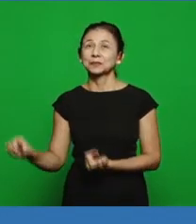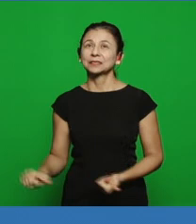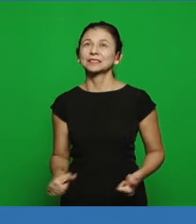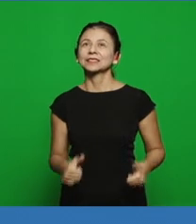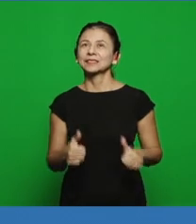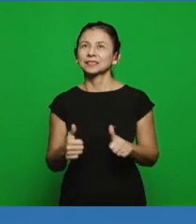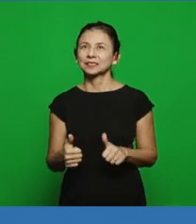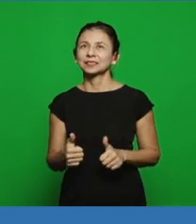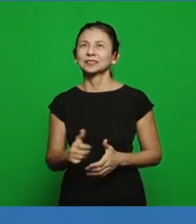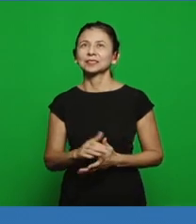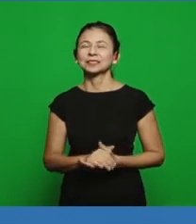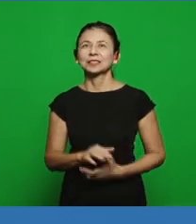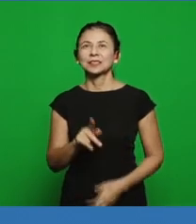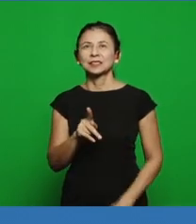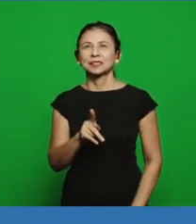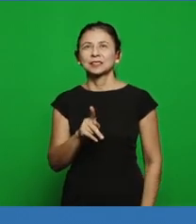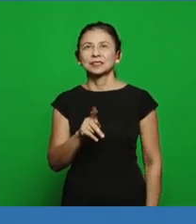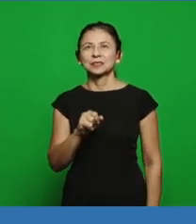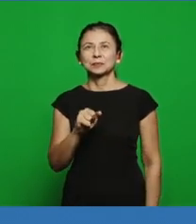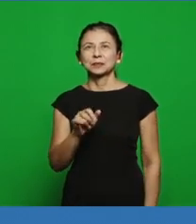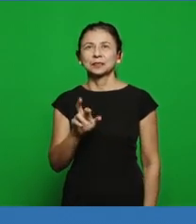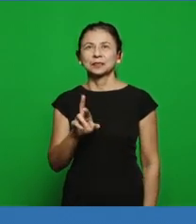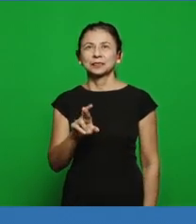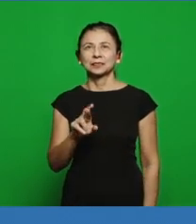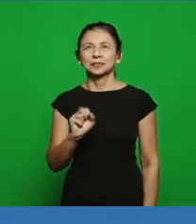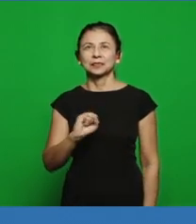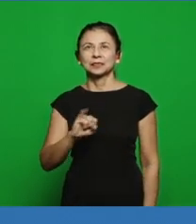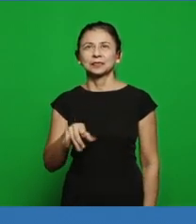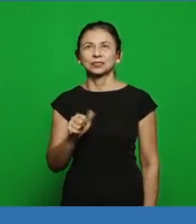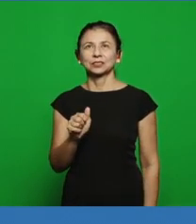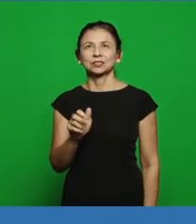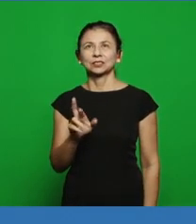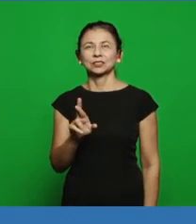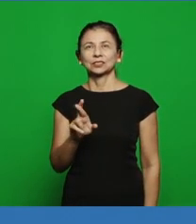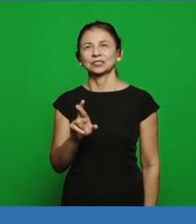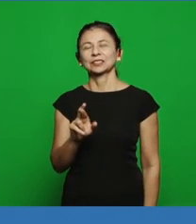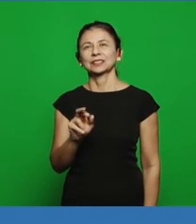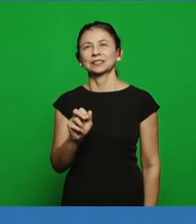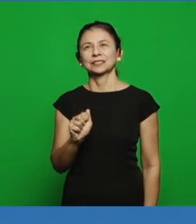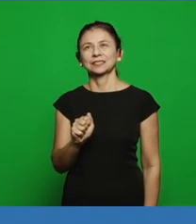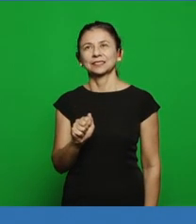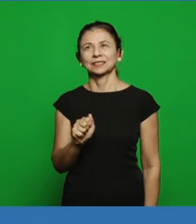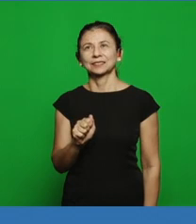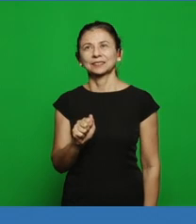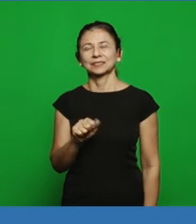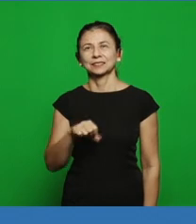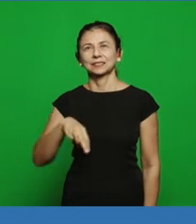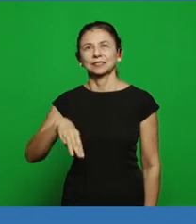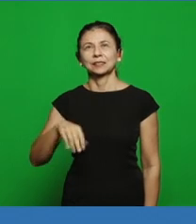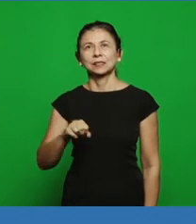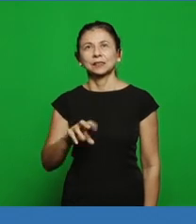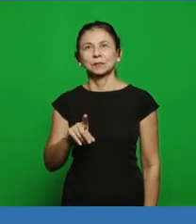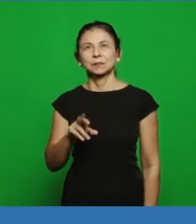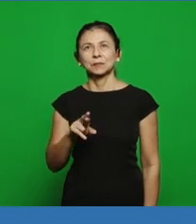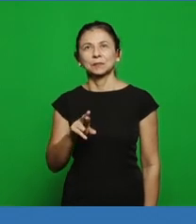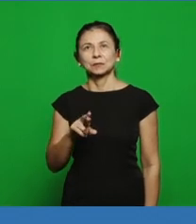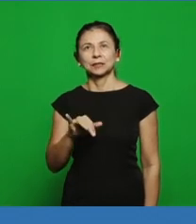is Pastor Pirajara, he's in Madrid see the group, we’ll praise the Lord for